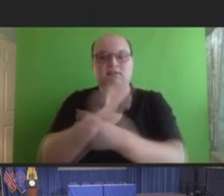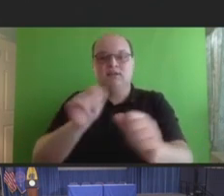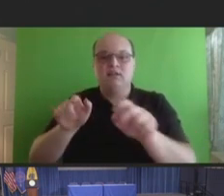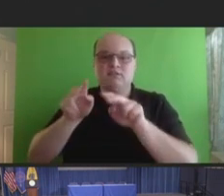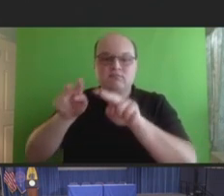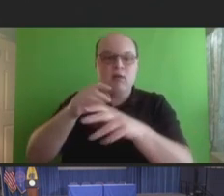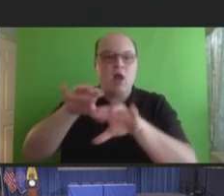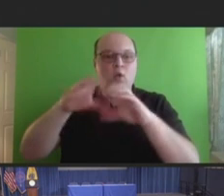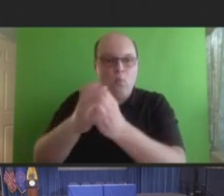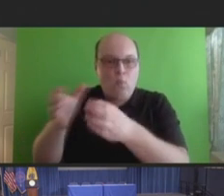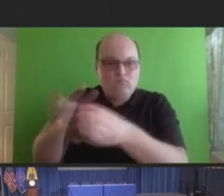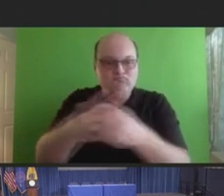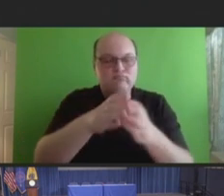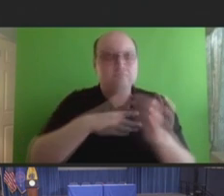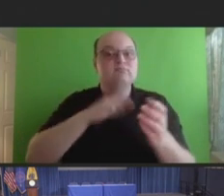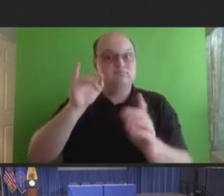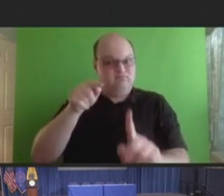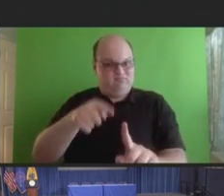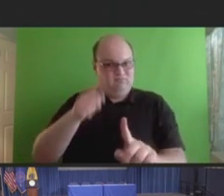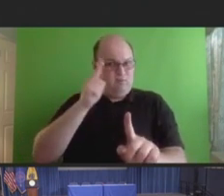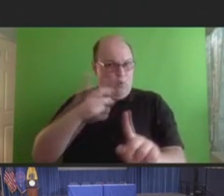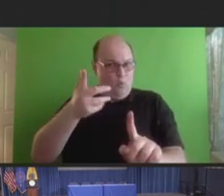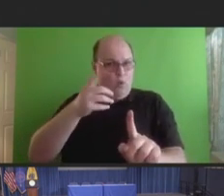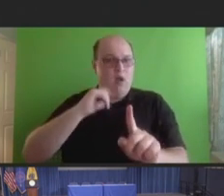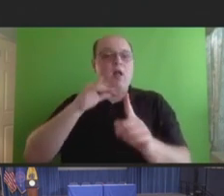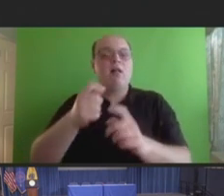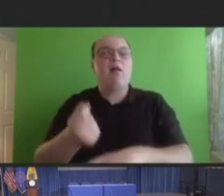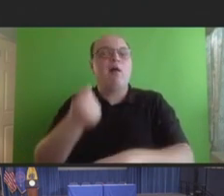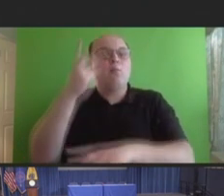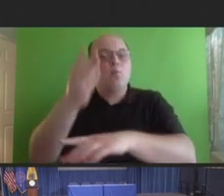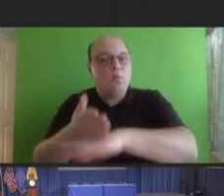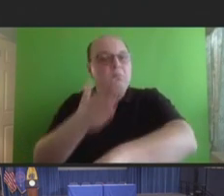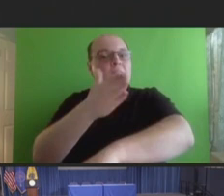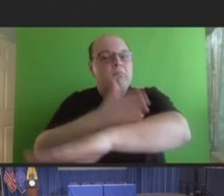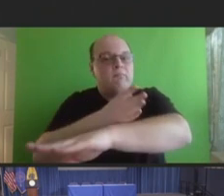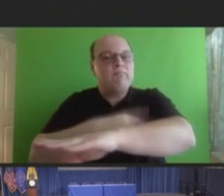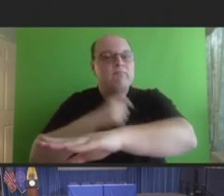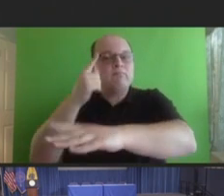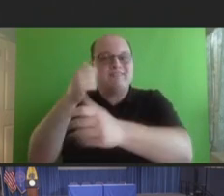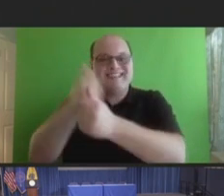to improve understanding and ensure that all immunization providers are well-versed in